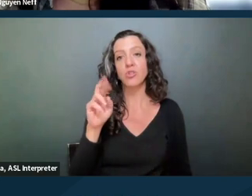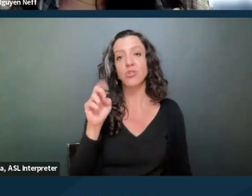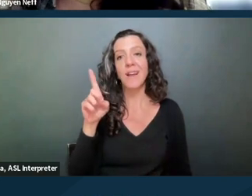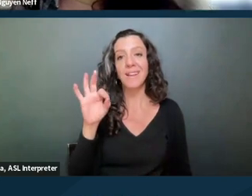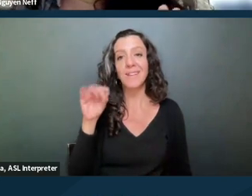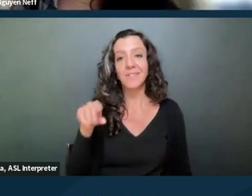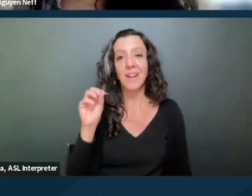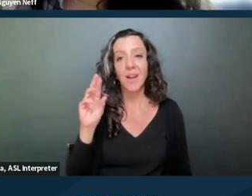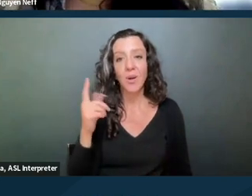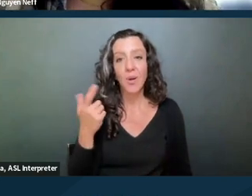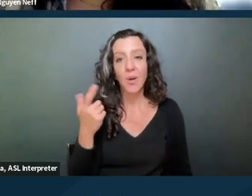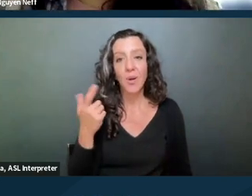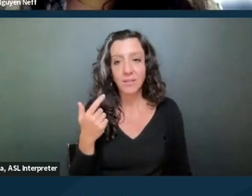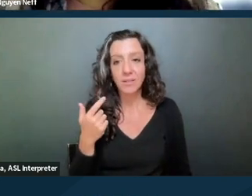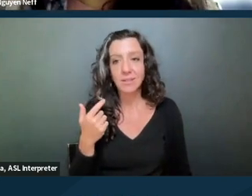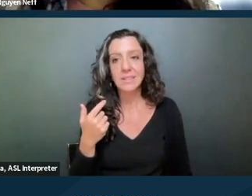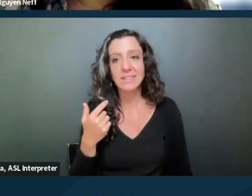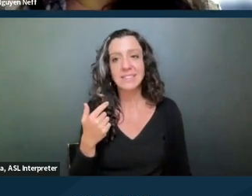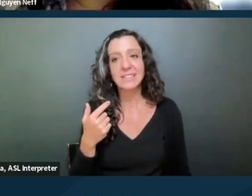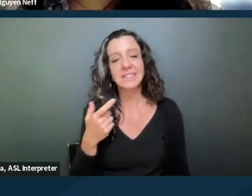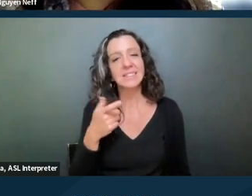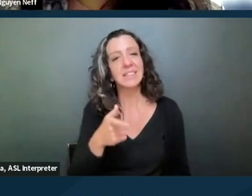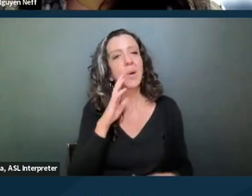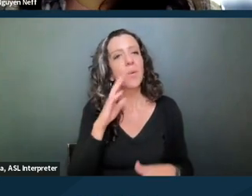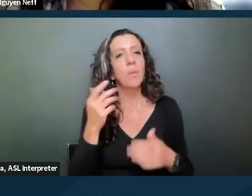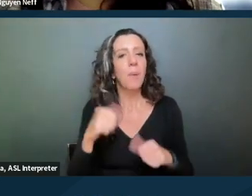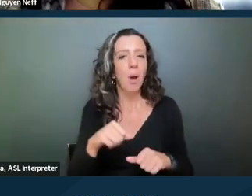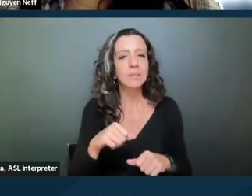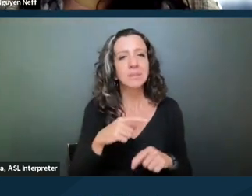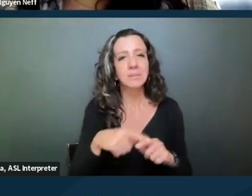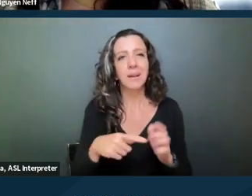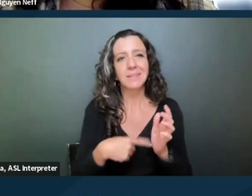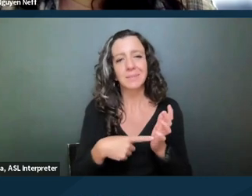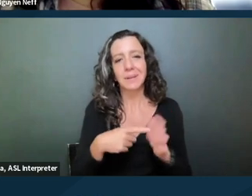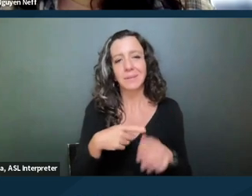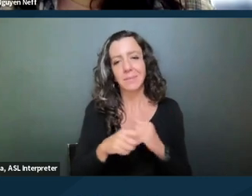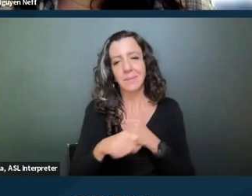it takes us a little while to get it posted sometimes, but it'll be on our website. You can check it out.